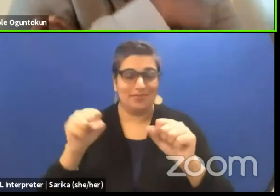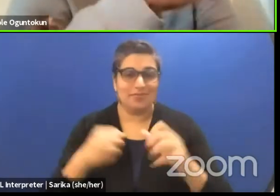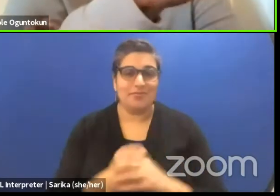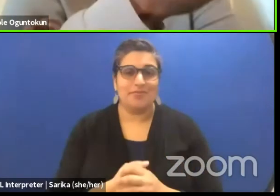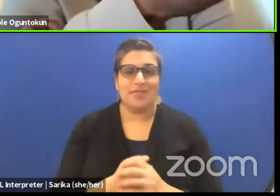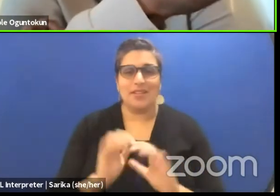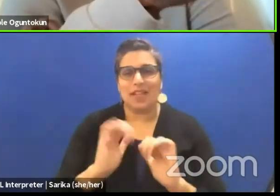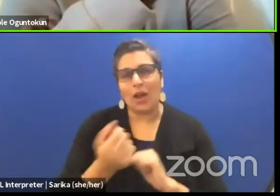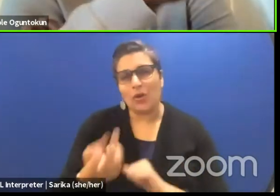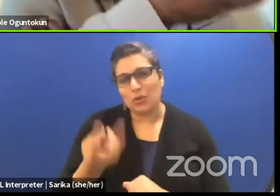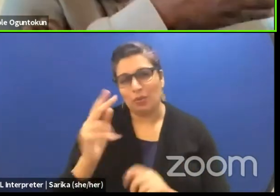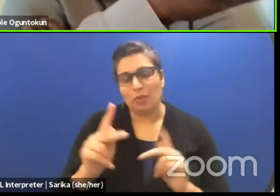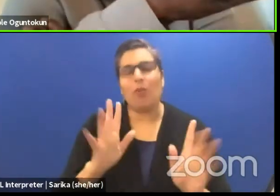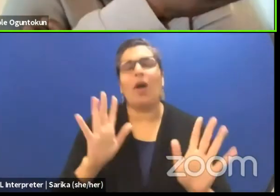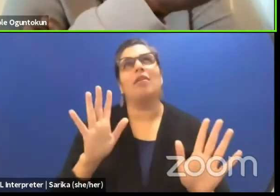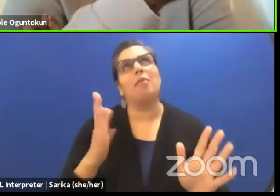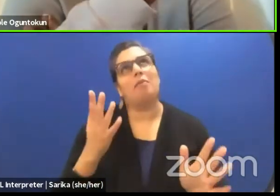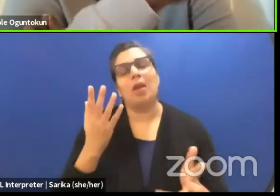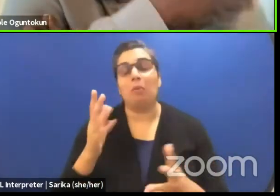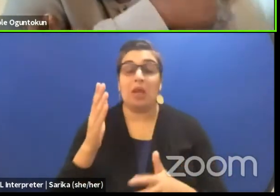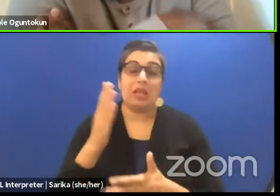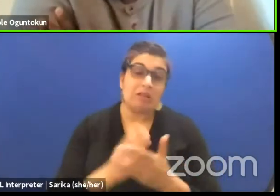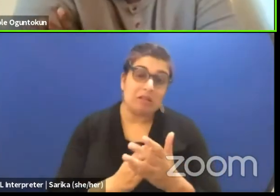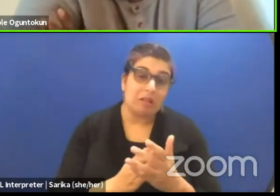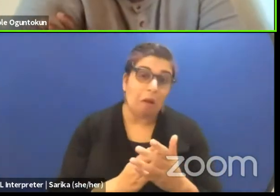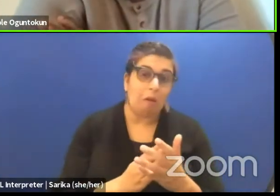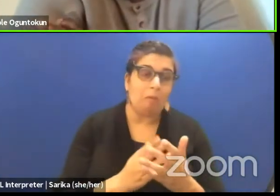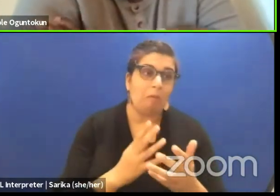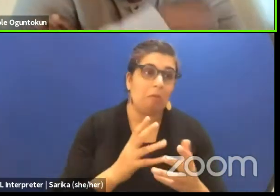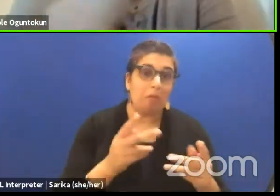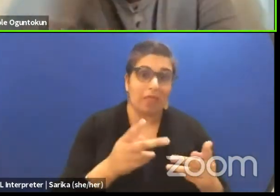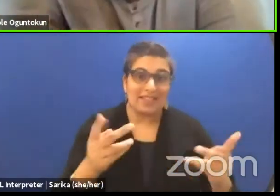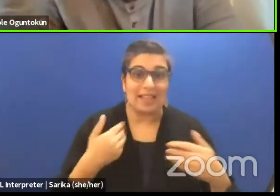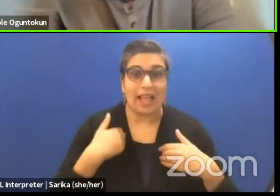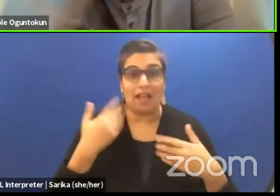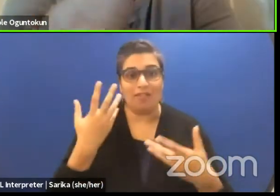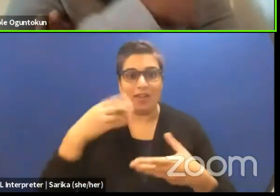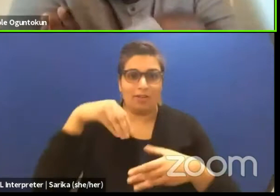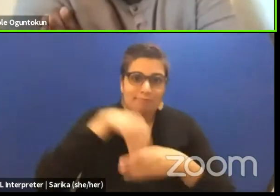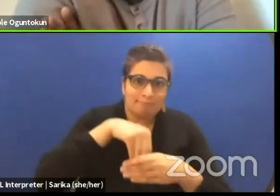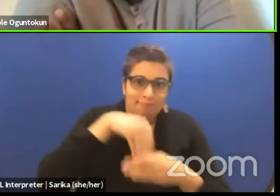so okay maybe some institution has its own in-house thing and they say let's bring in a specialist,